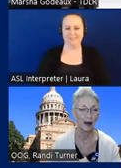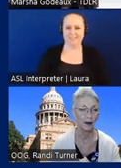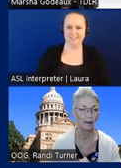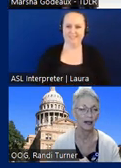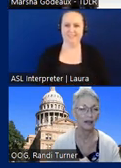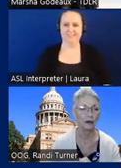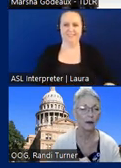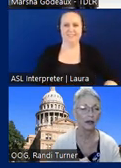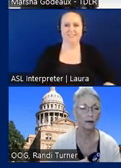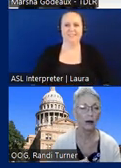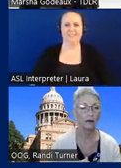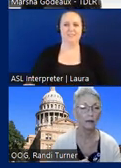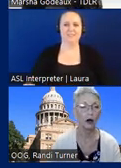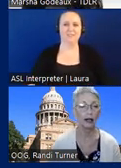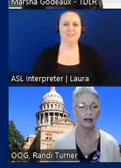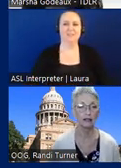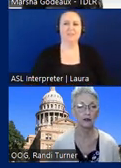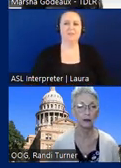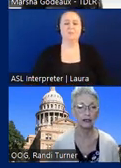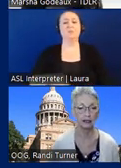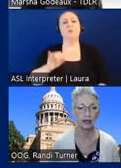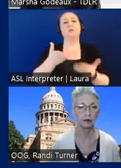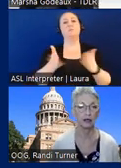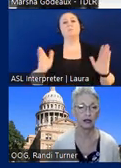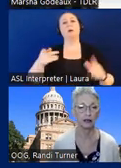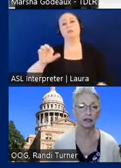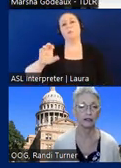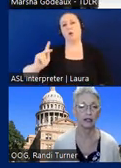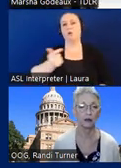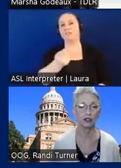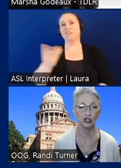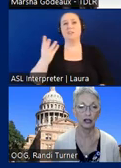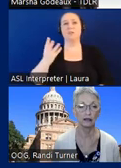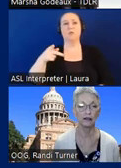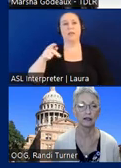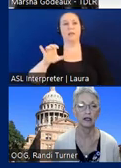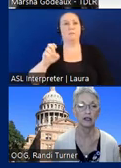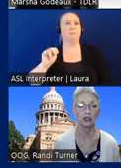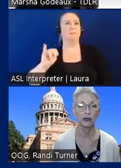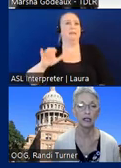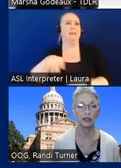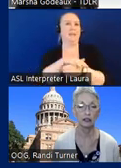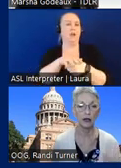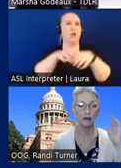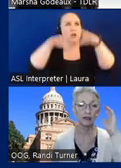um if the if a public park has several picnic table areas with sheds do we need to have